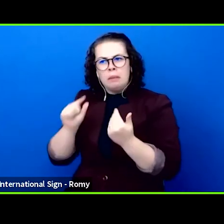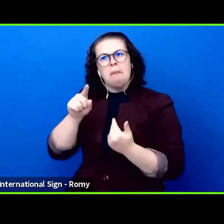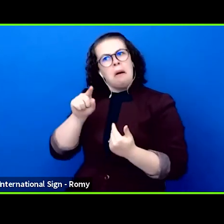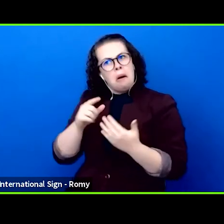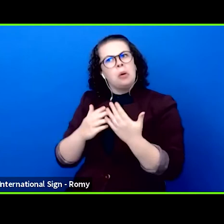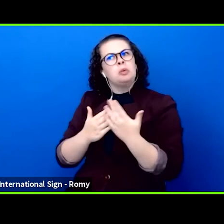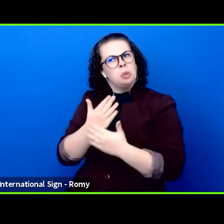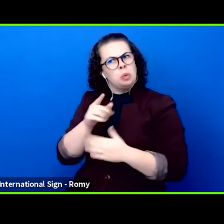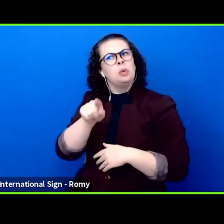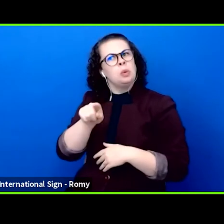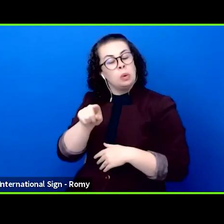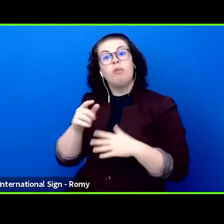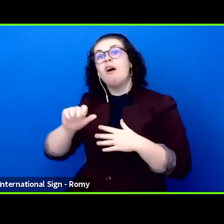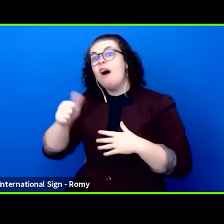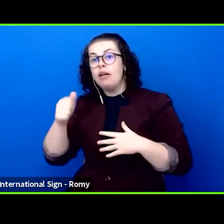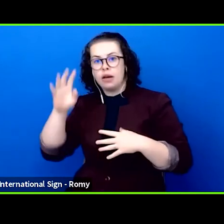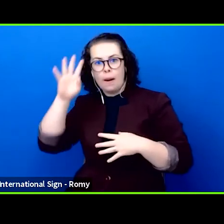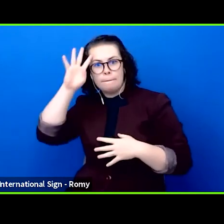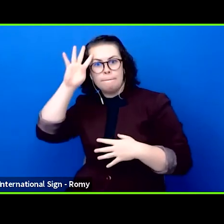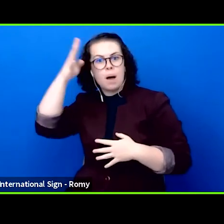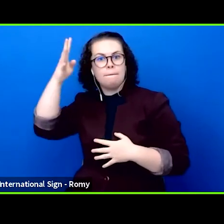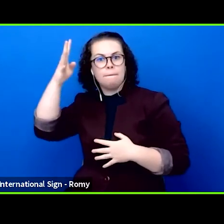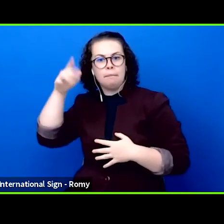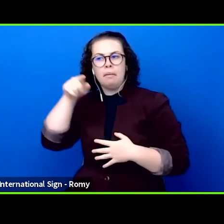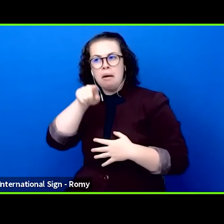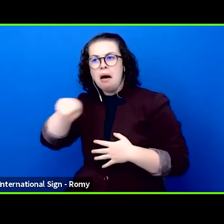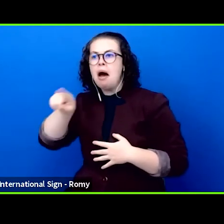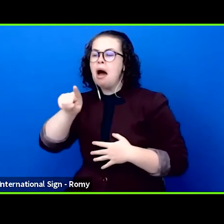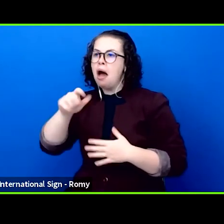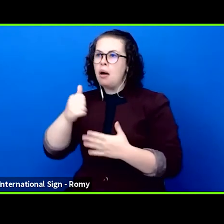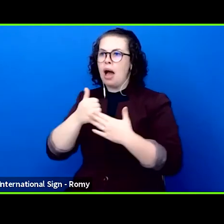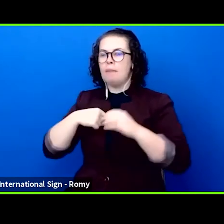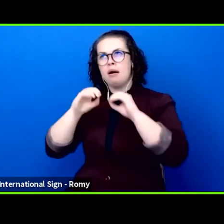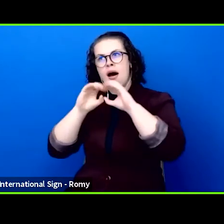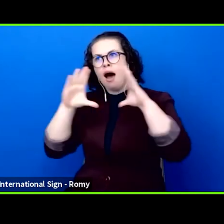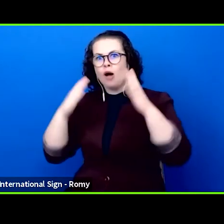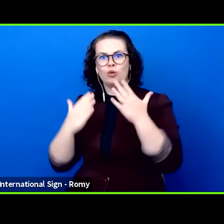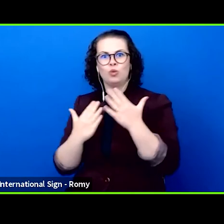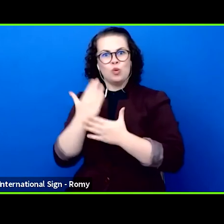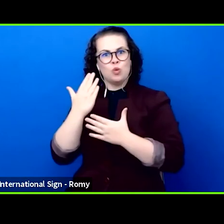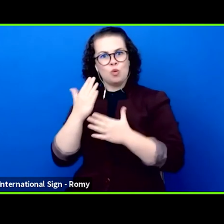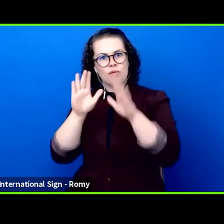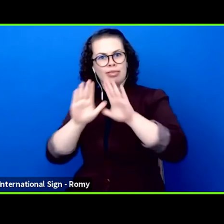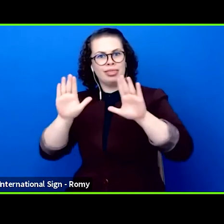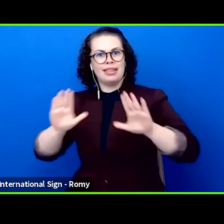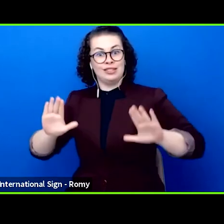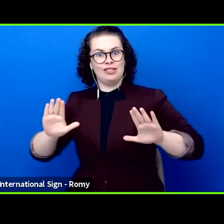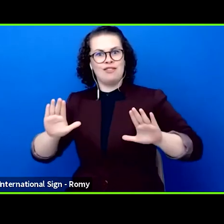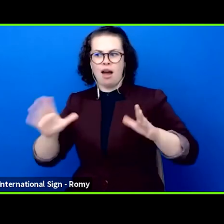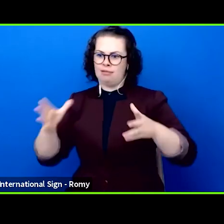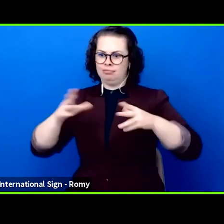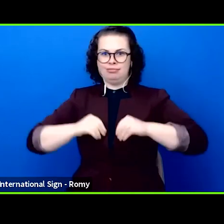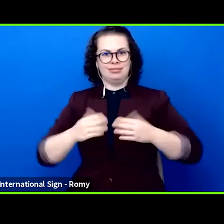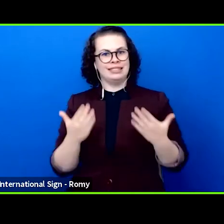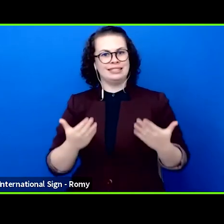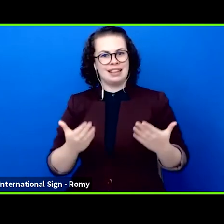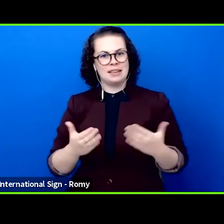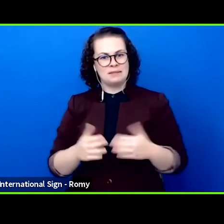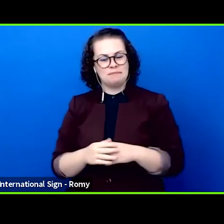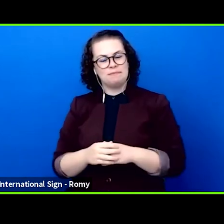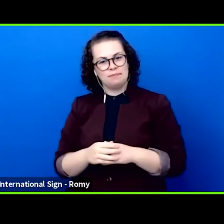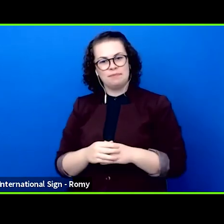explores what makes stage art irrelevant today. Art also tells us something about the context